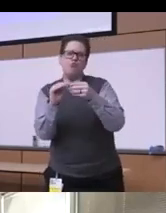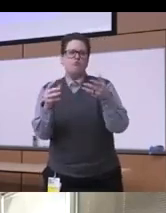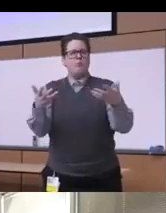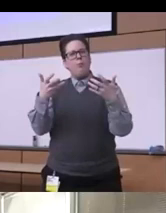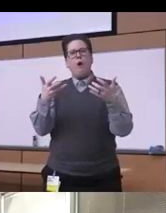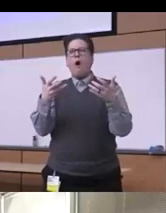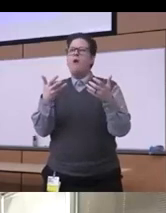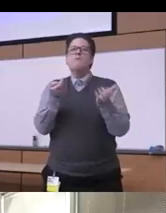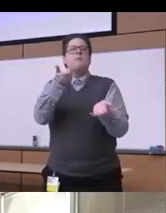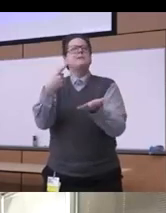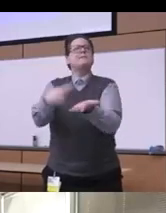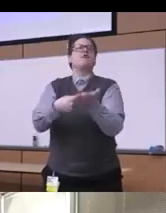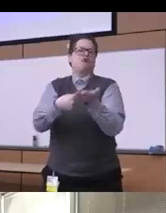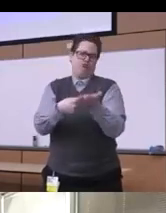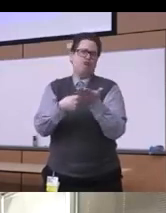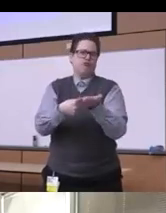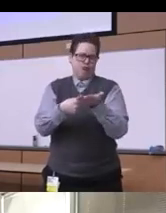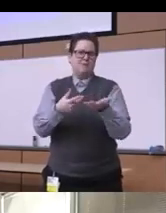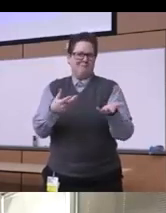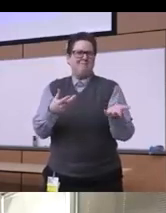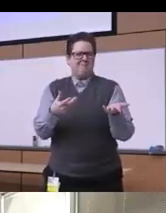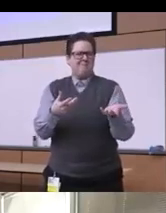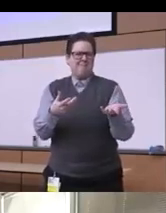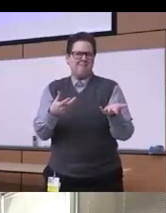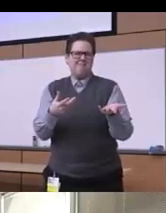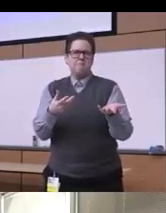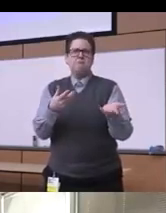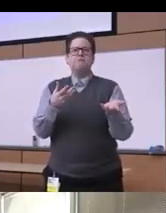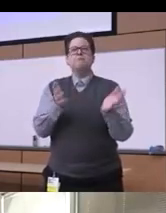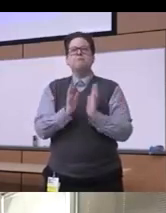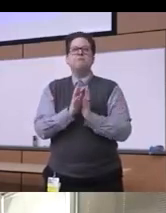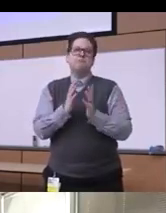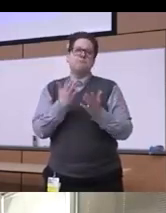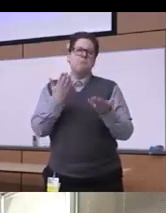bit of a discussion you know for uh for at least if we can do like 10-15 minutes of that